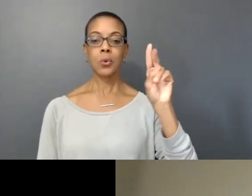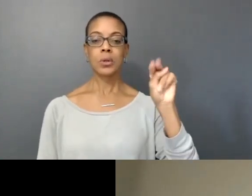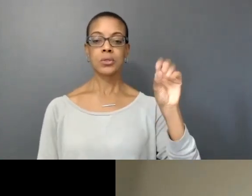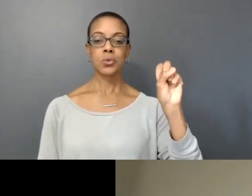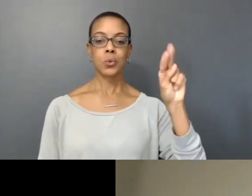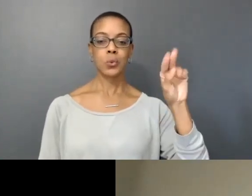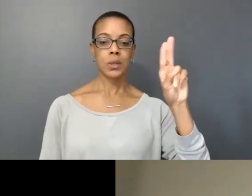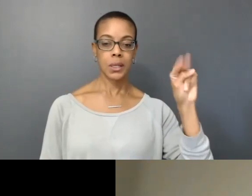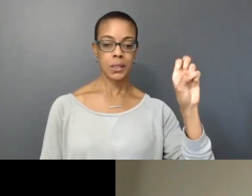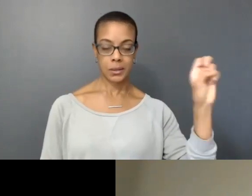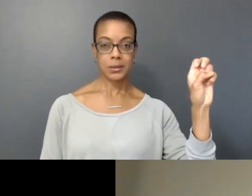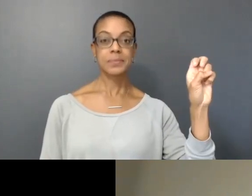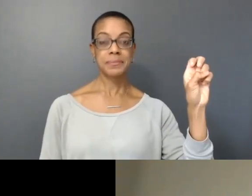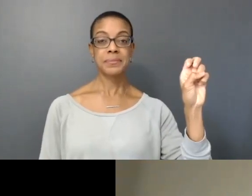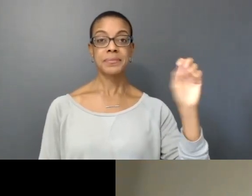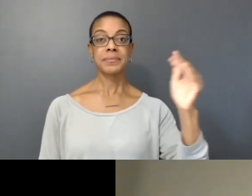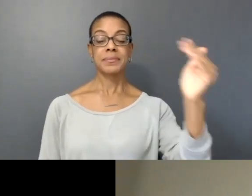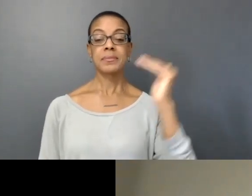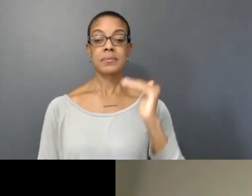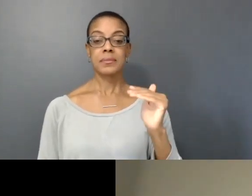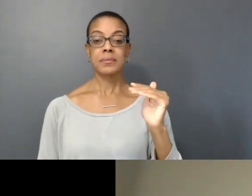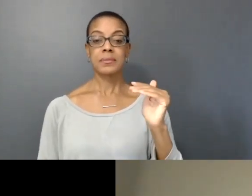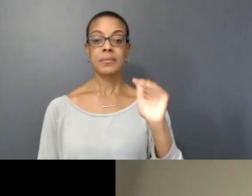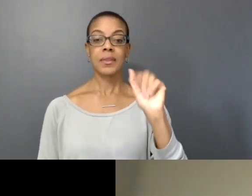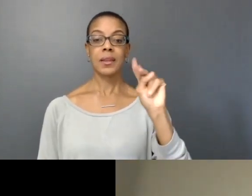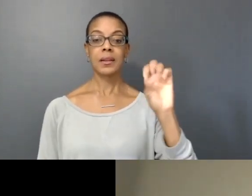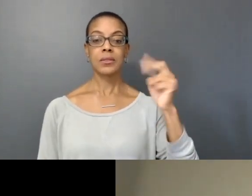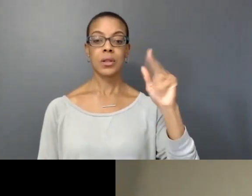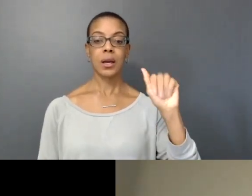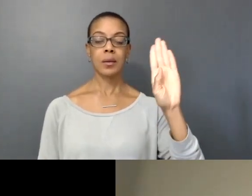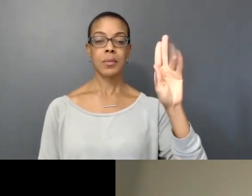the Anishinaabe,